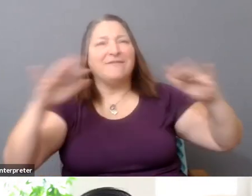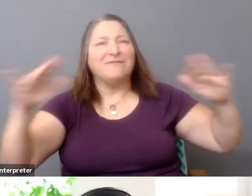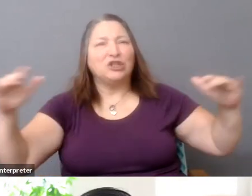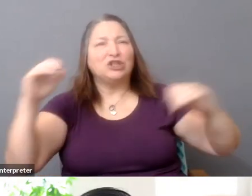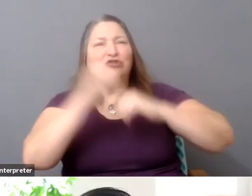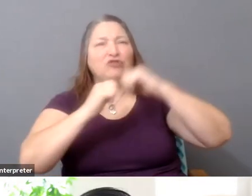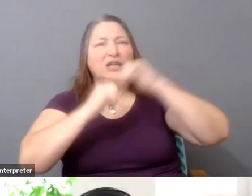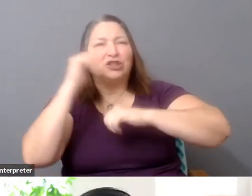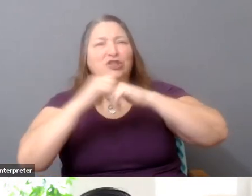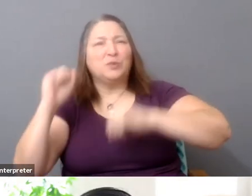over and over in the future?